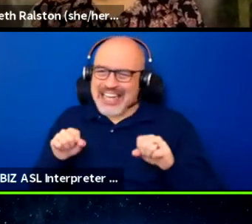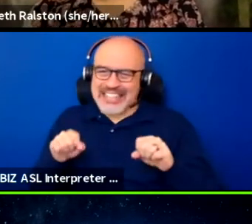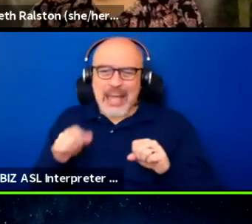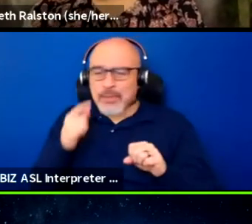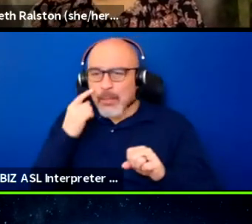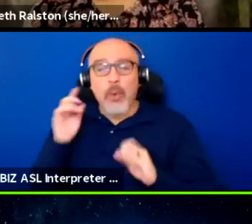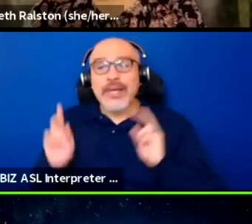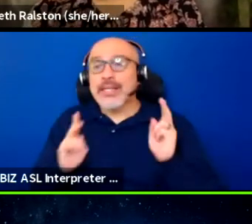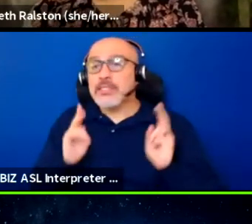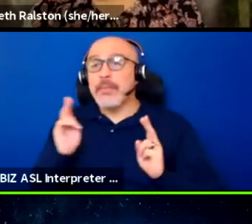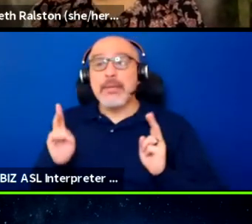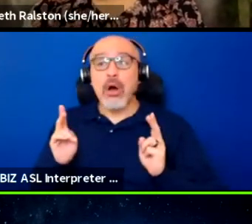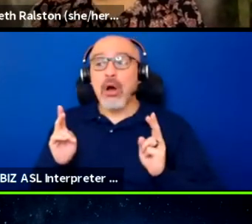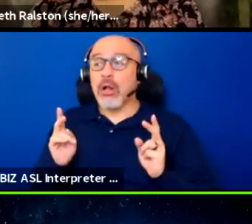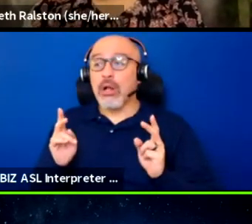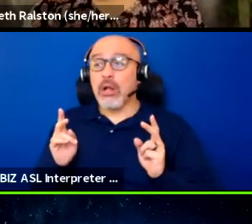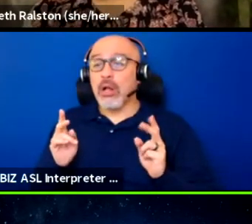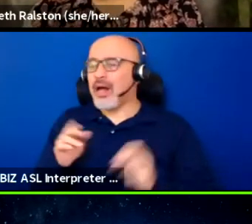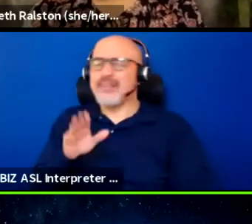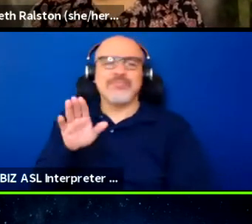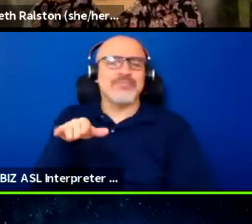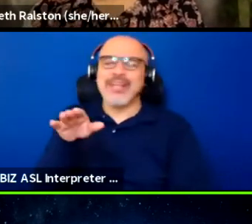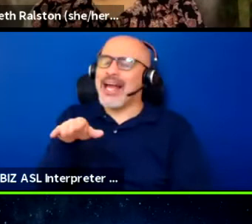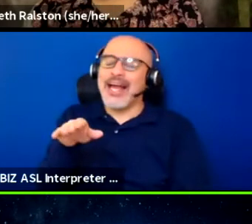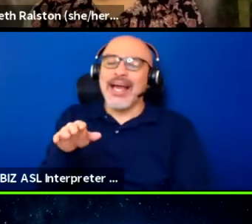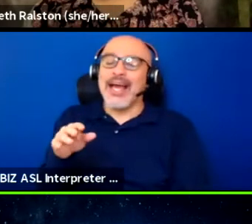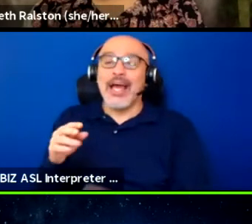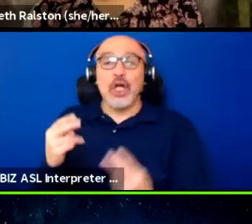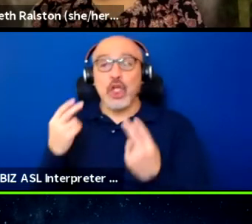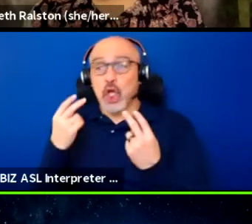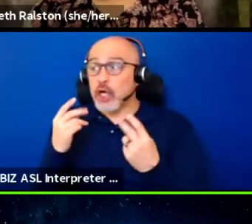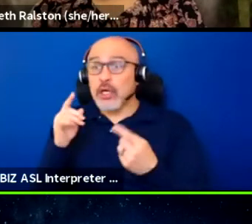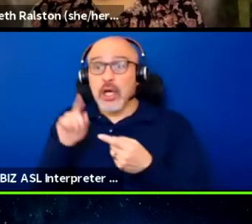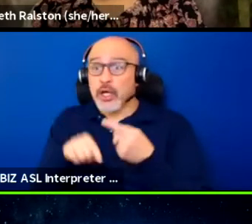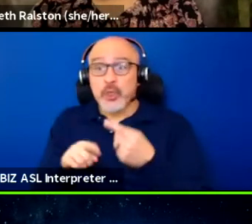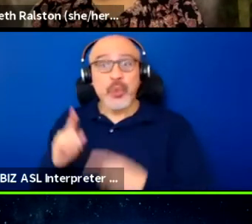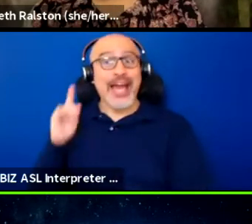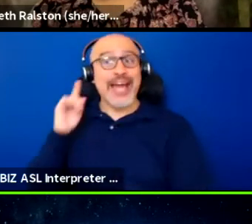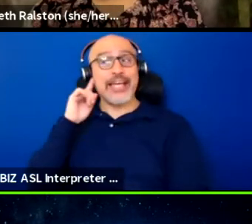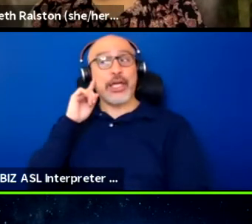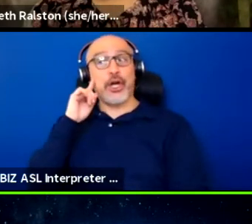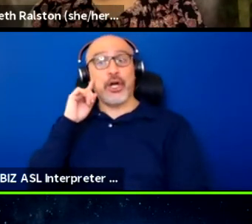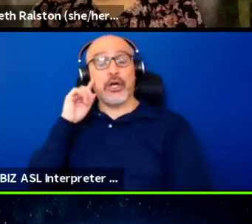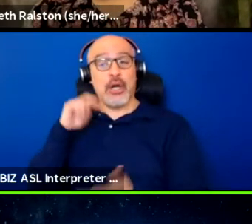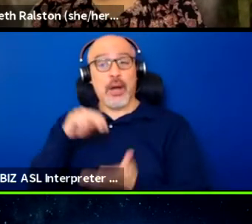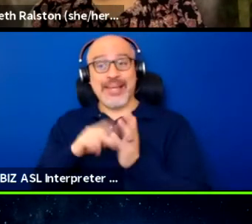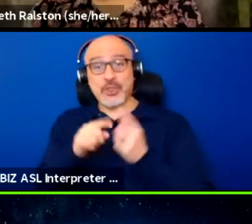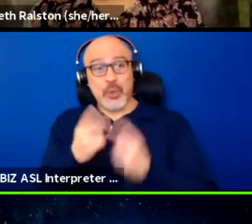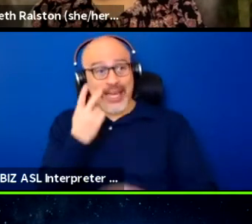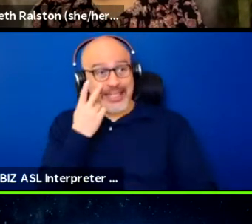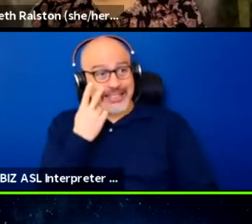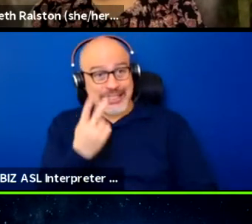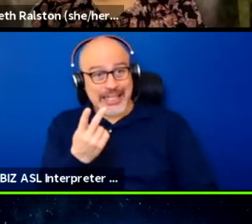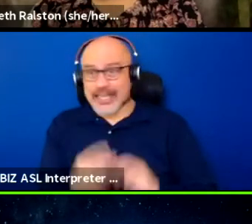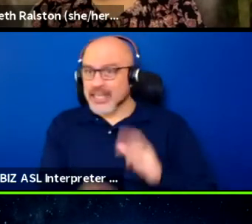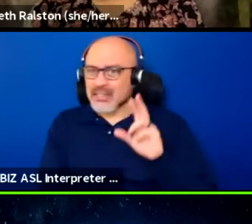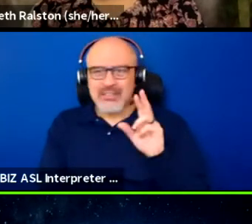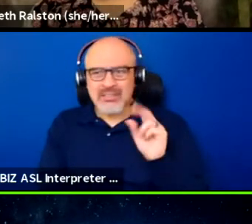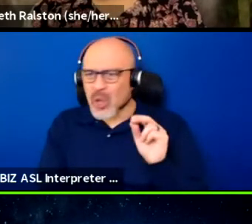I mean like, just because you can't hear doesn't always mean you can't see. So if I'm, so if people are looking